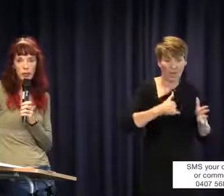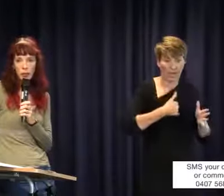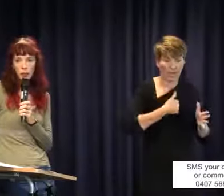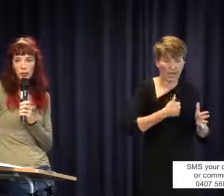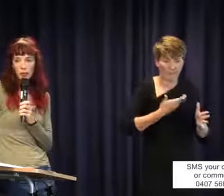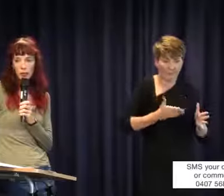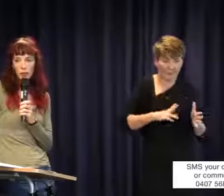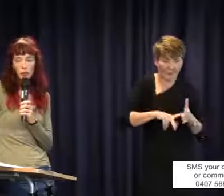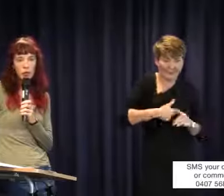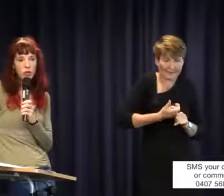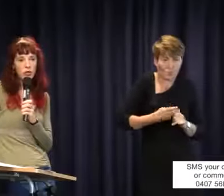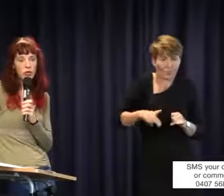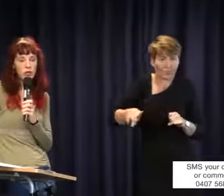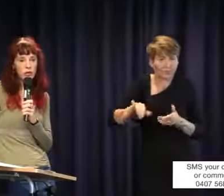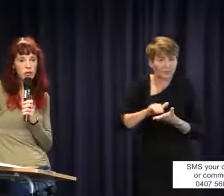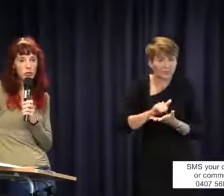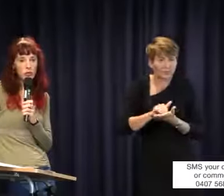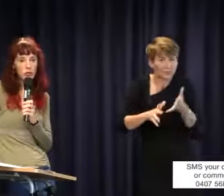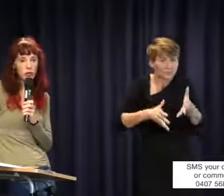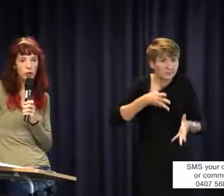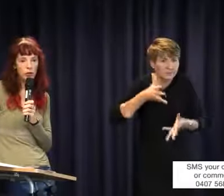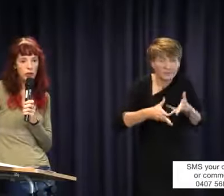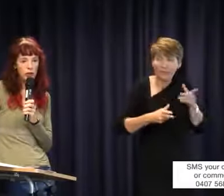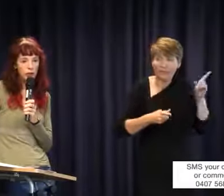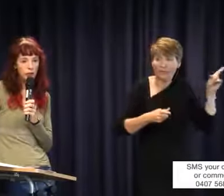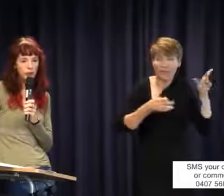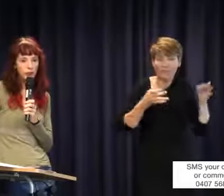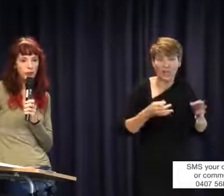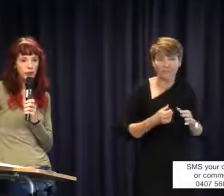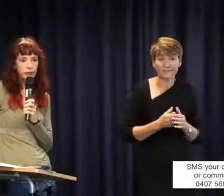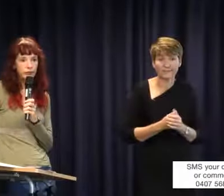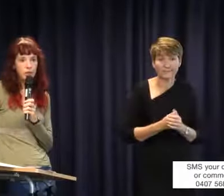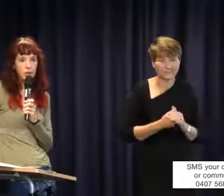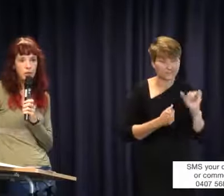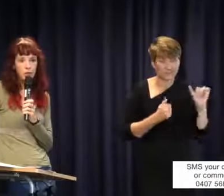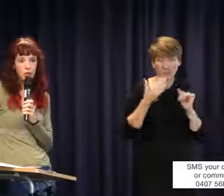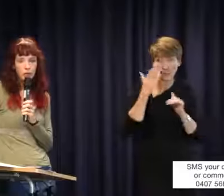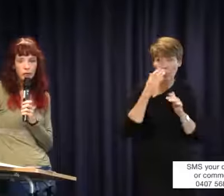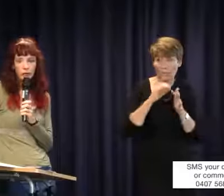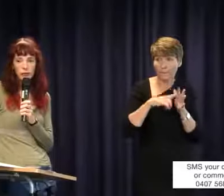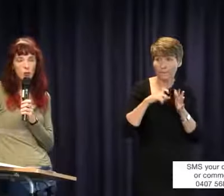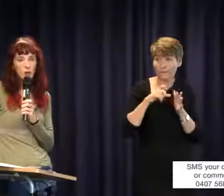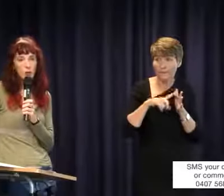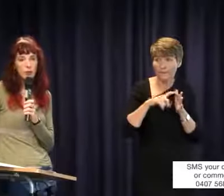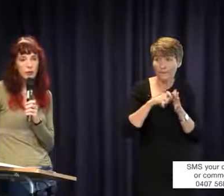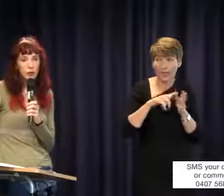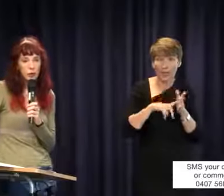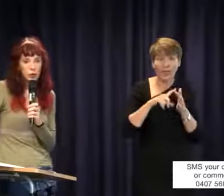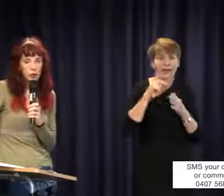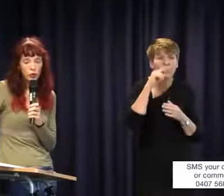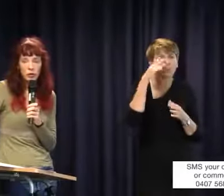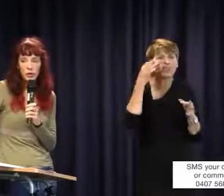is the problem; a school can decide that they will teach in Taiwanese if they want to, but